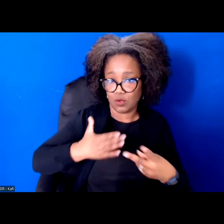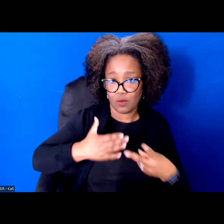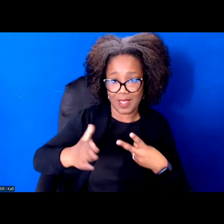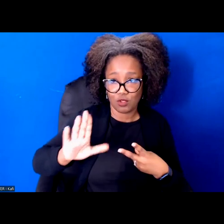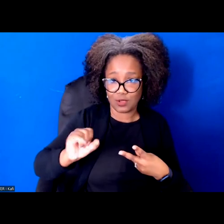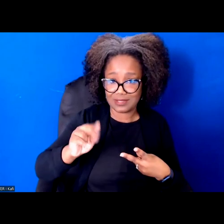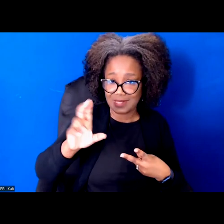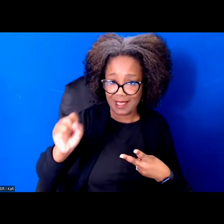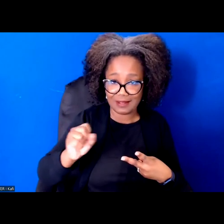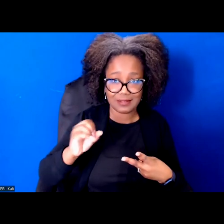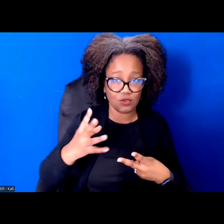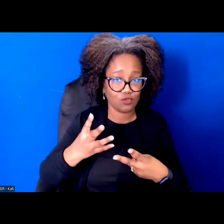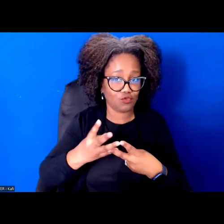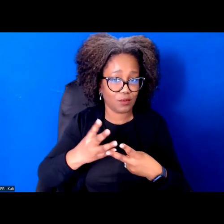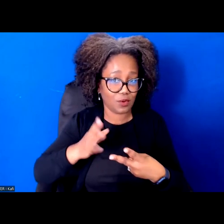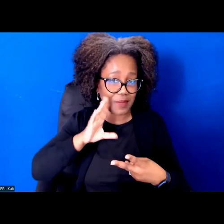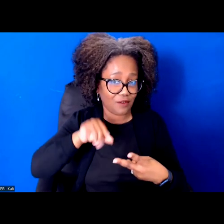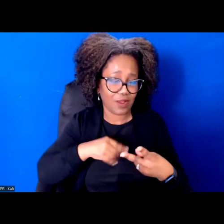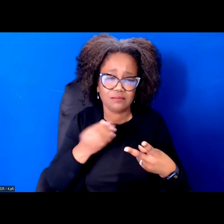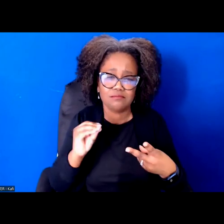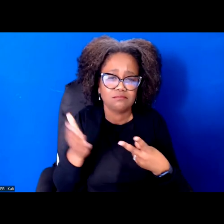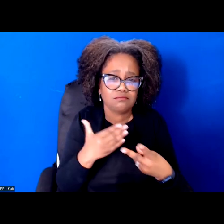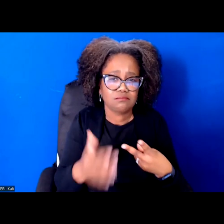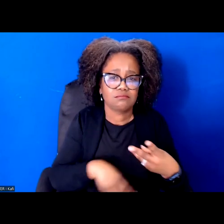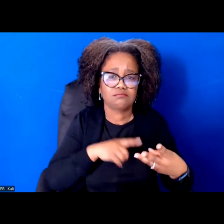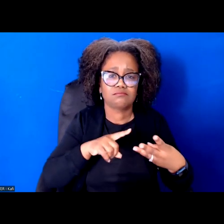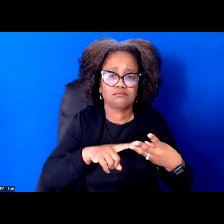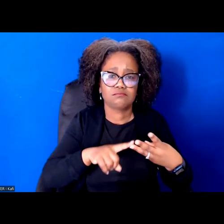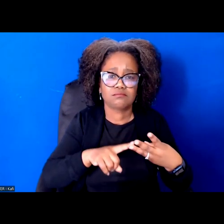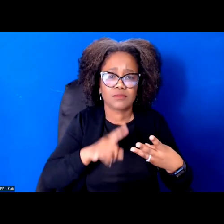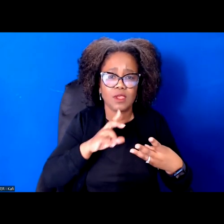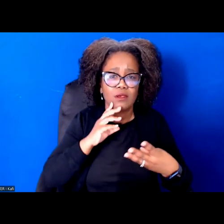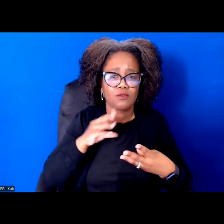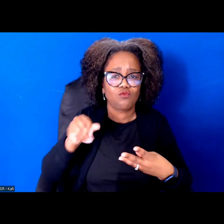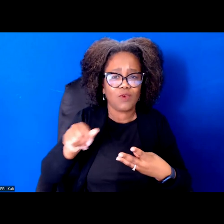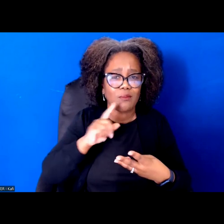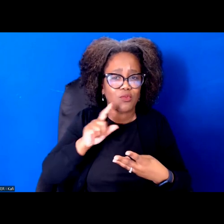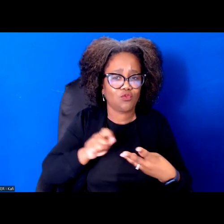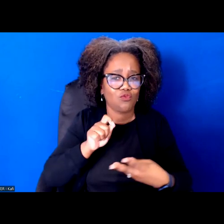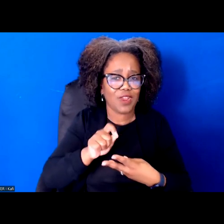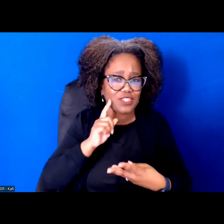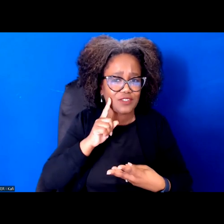and restoration of people and planet and our planet by moving away from extractive labor and economic system.